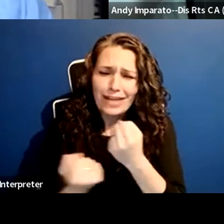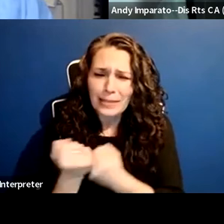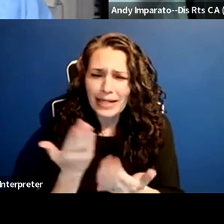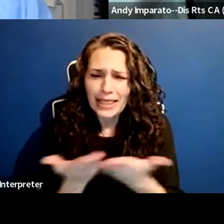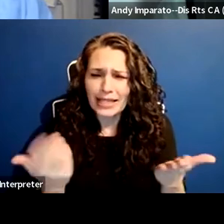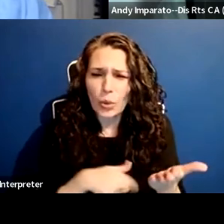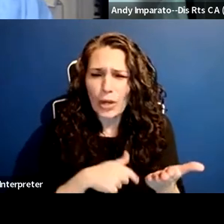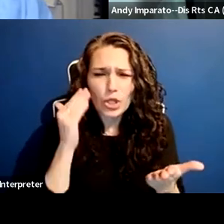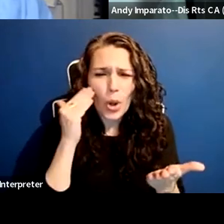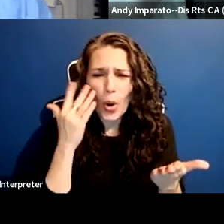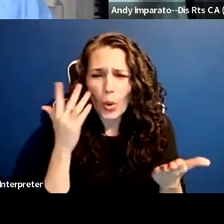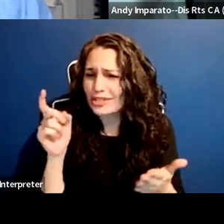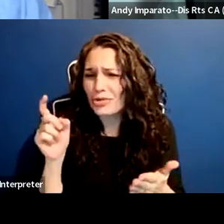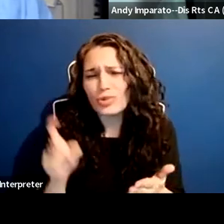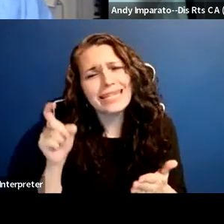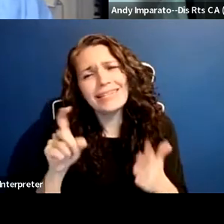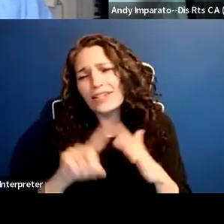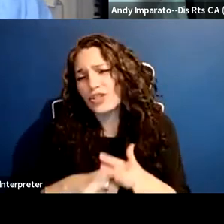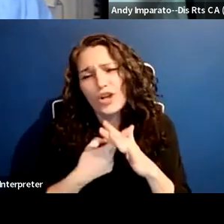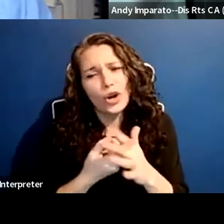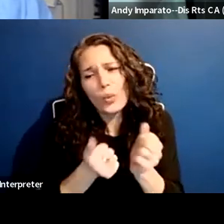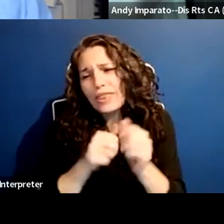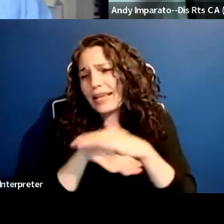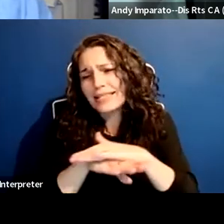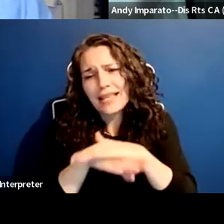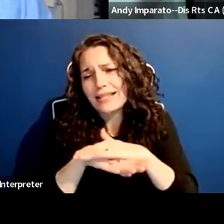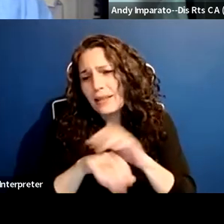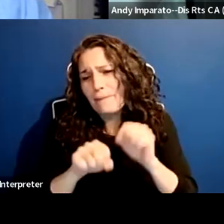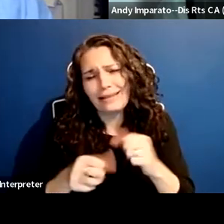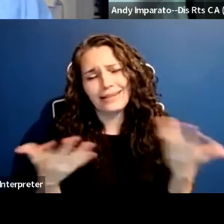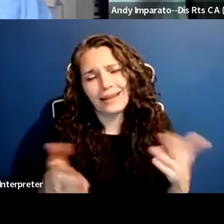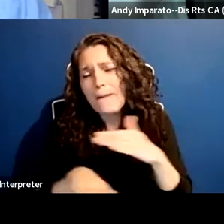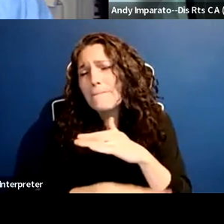just has to start with accessibility, with basic accessibility.